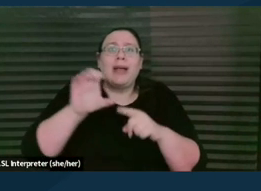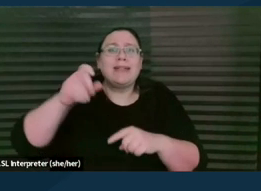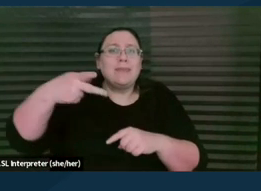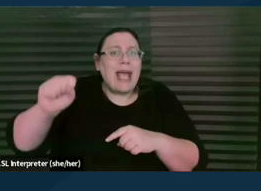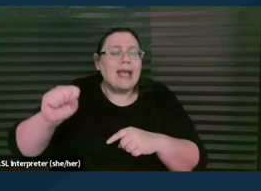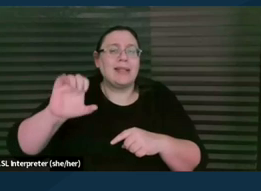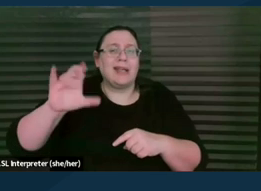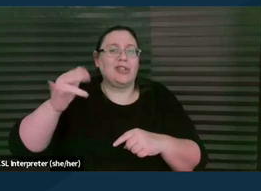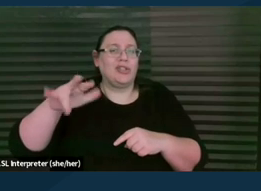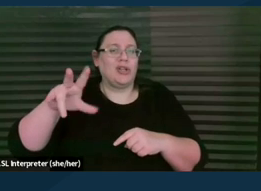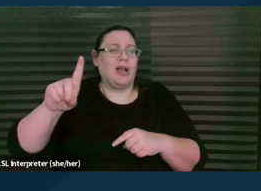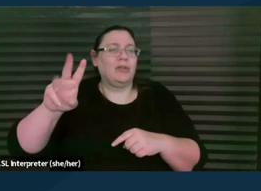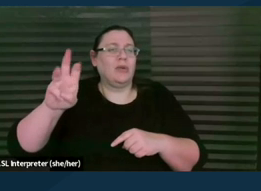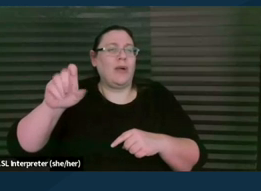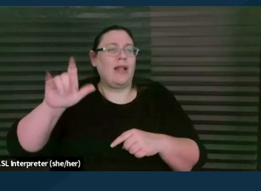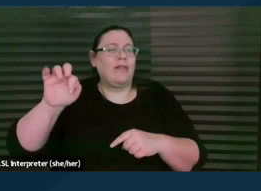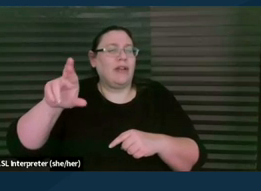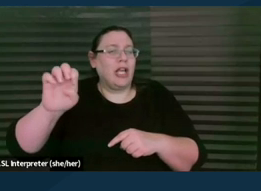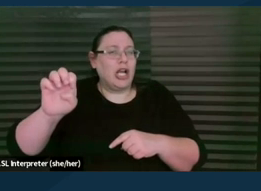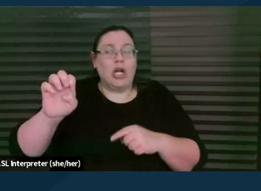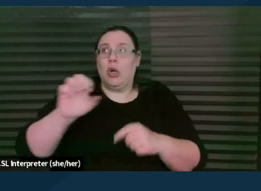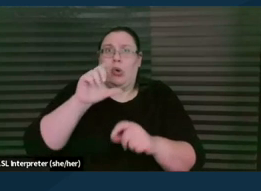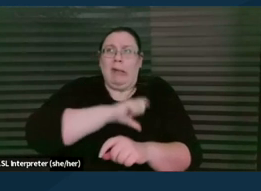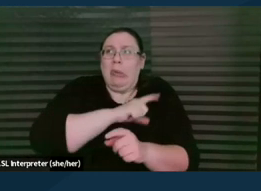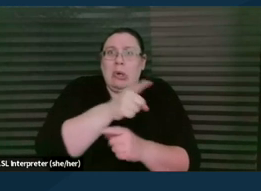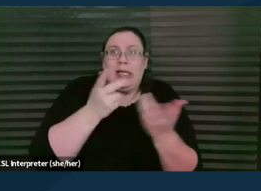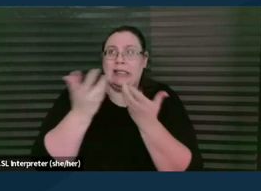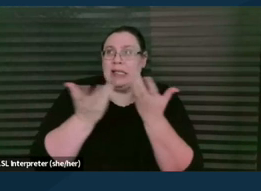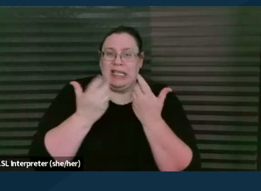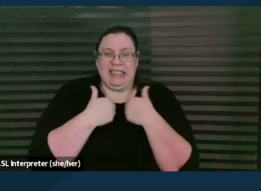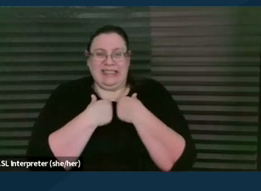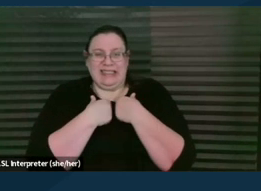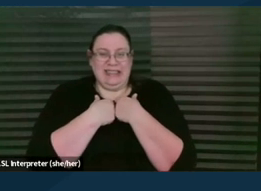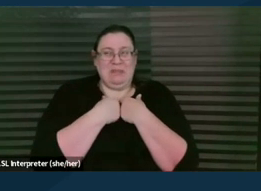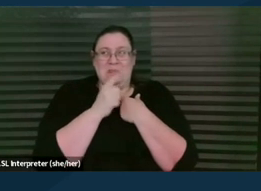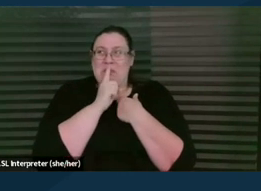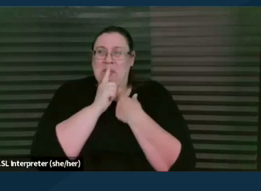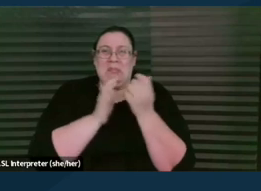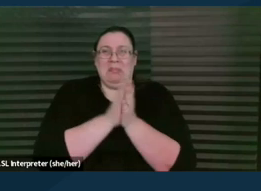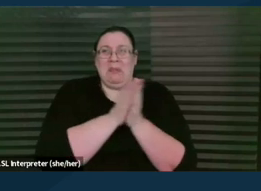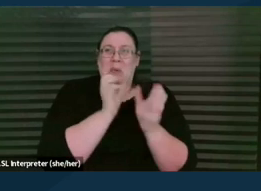They don't, you know, authorities are not necessarily something they're eager to engage with. The legal system isn't something they're eager